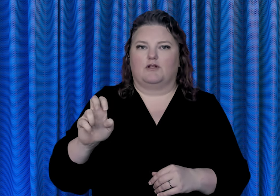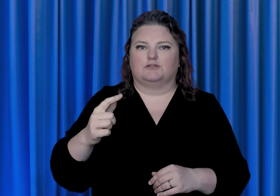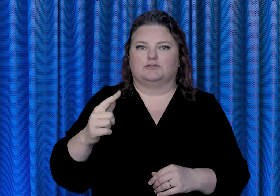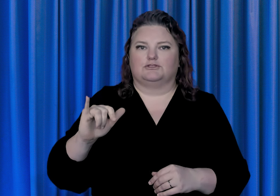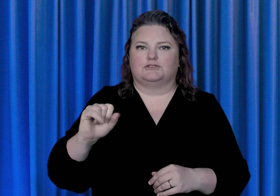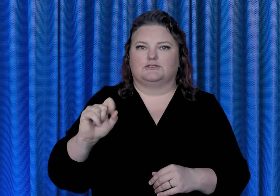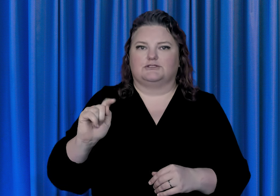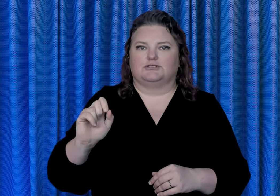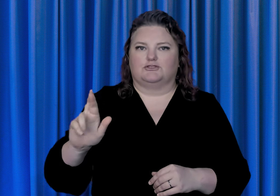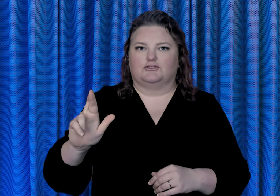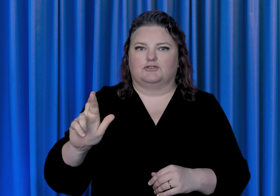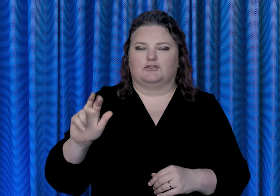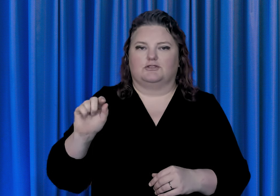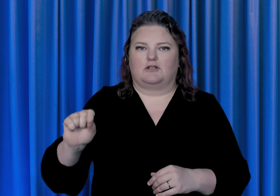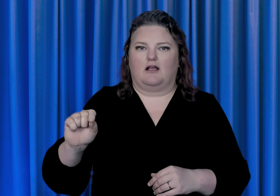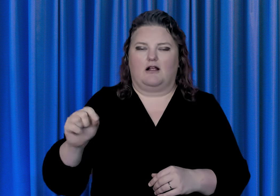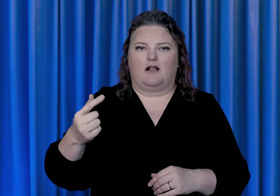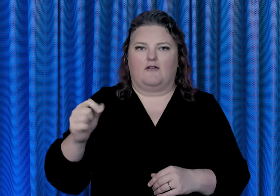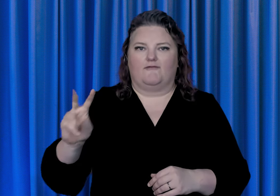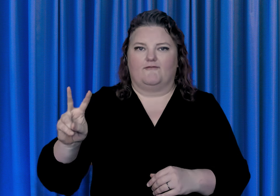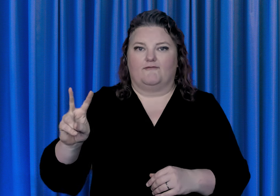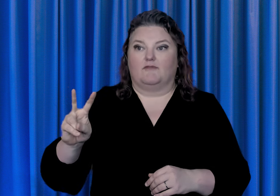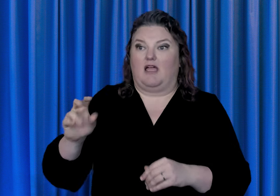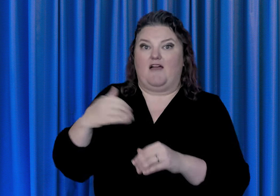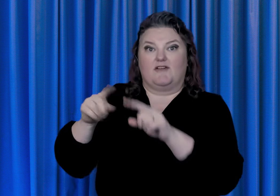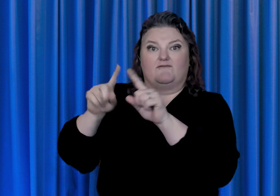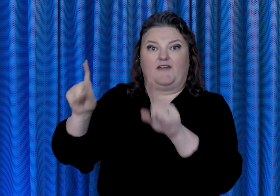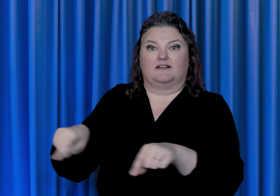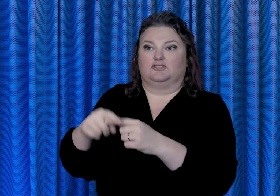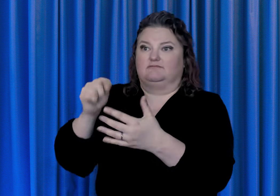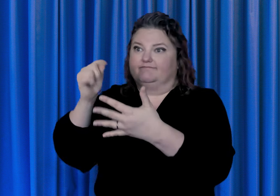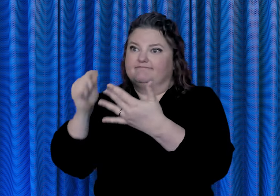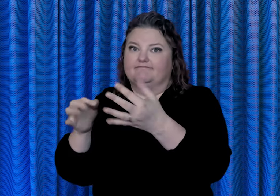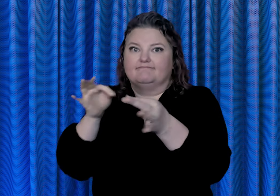sheet detailing information about the final rule is available here.